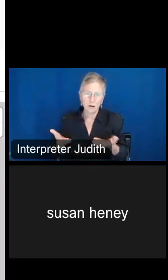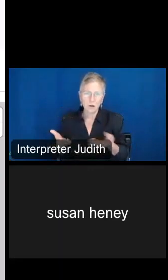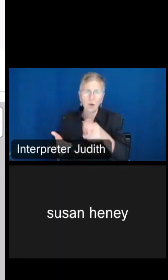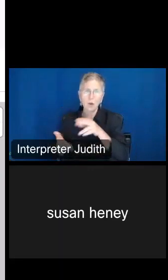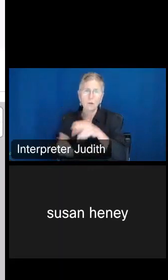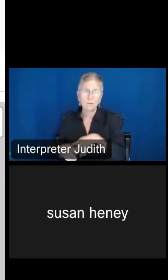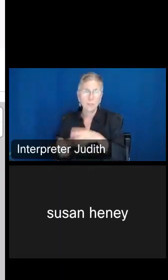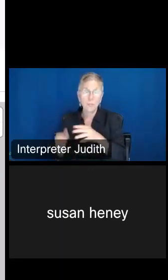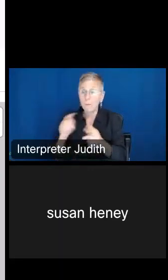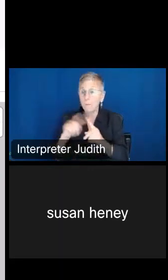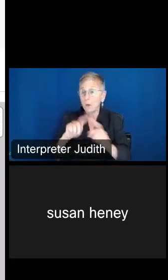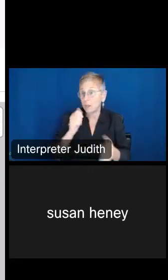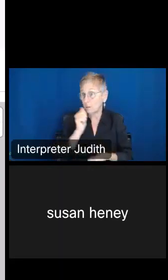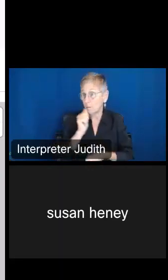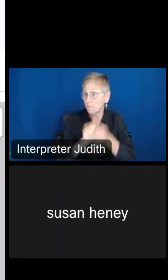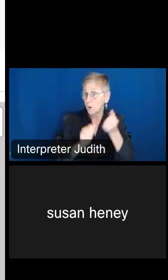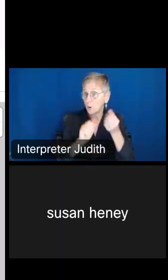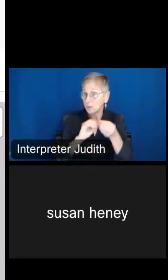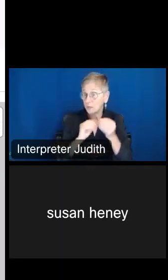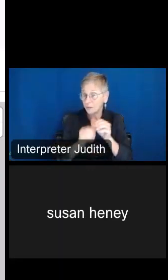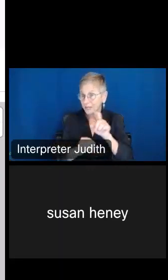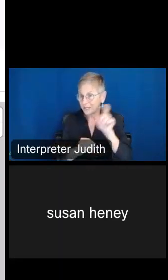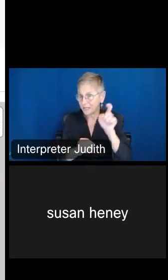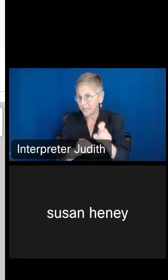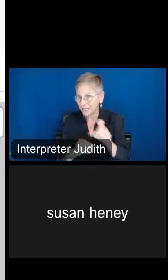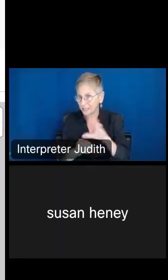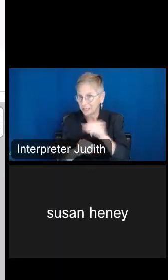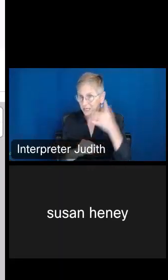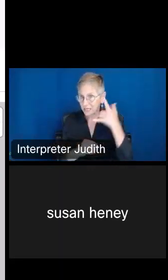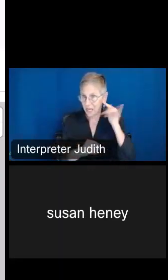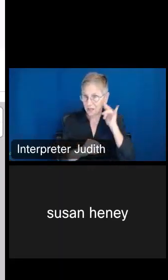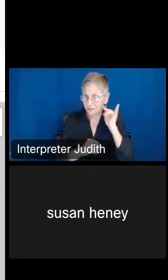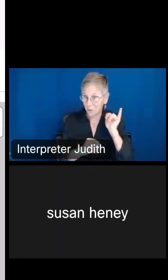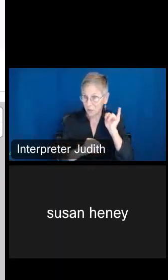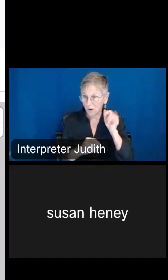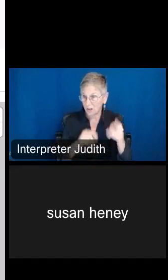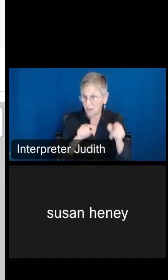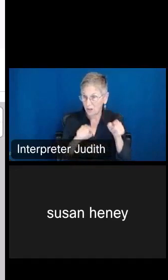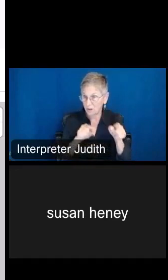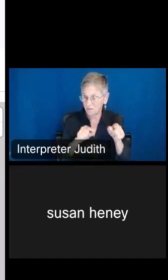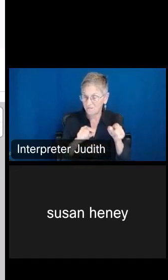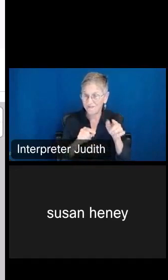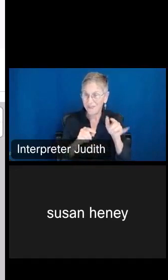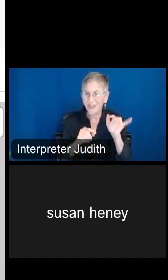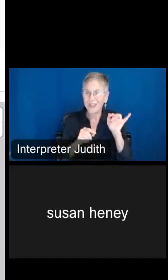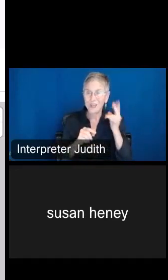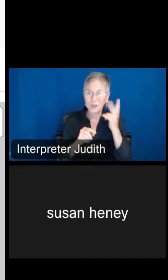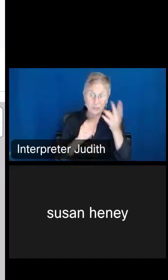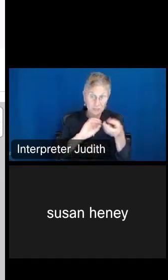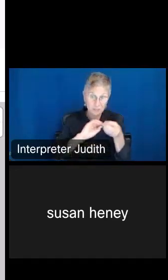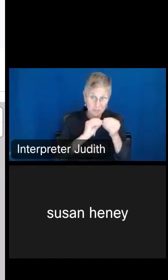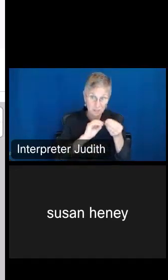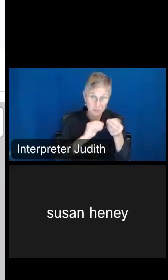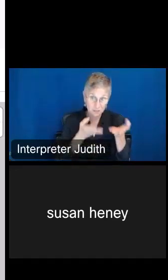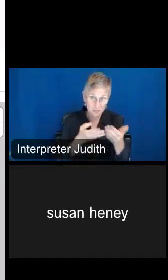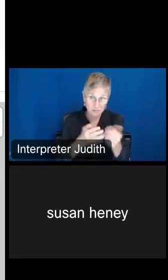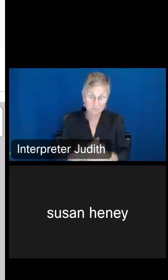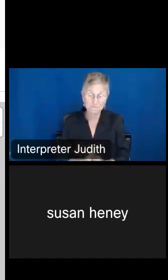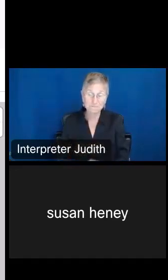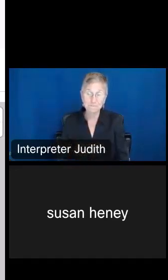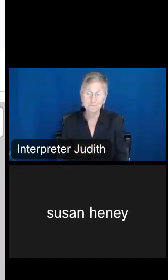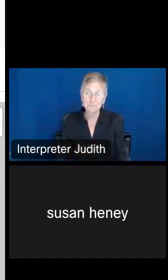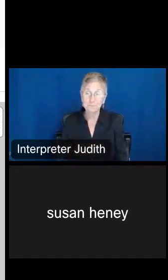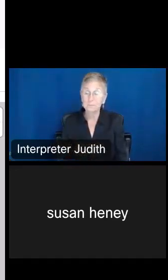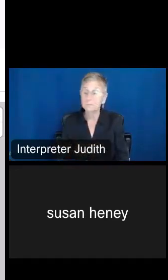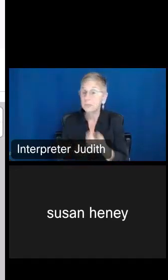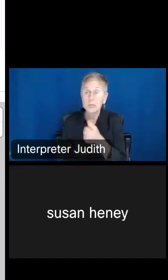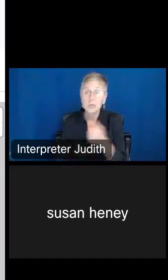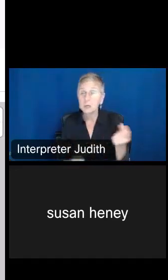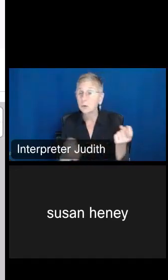highest numbers is Texas and California, and those are the numbers there. Okay, any questions